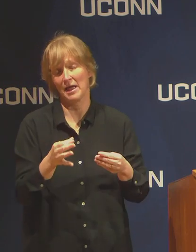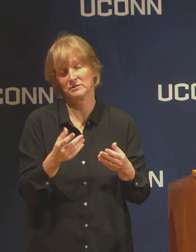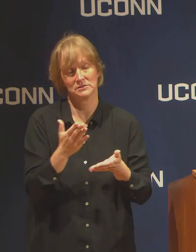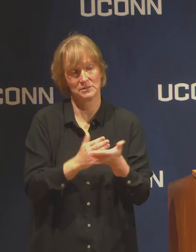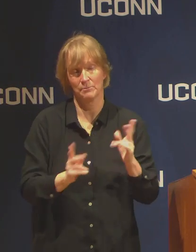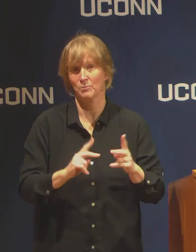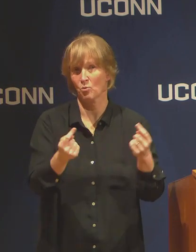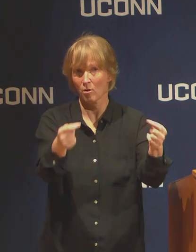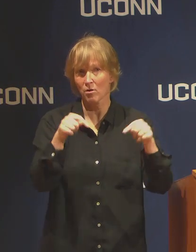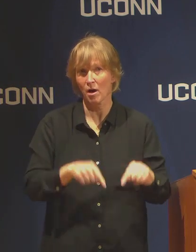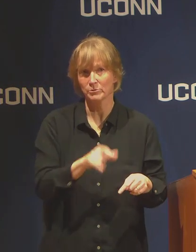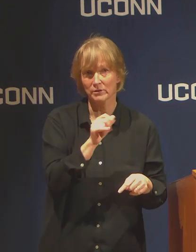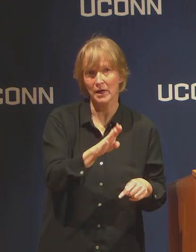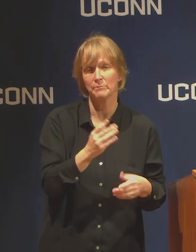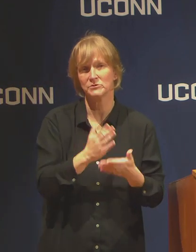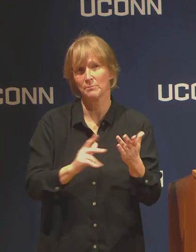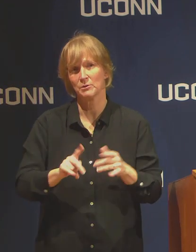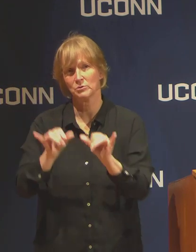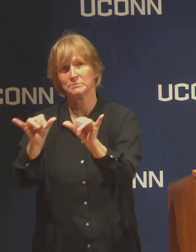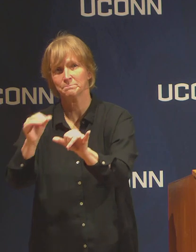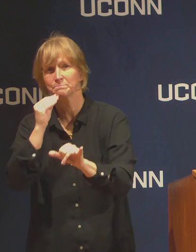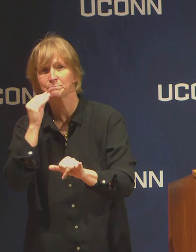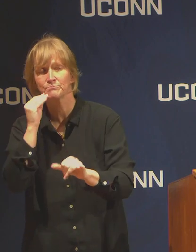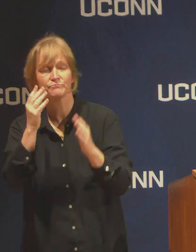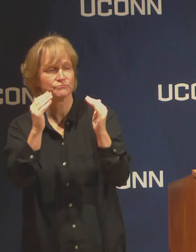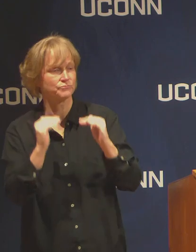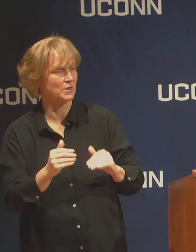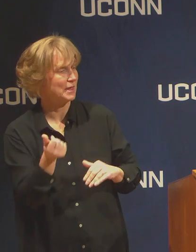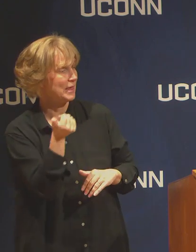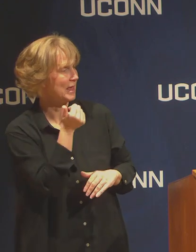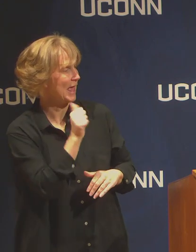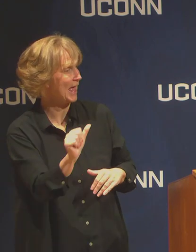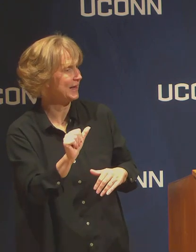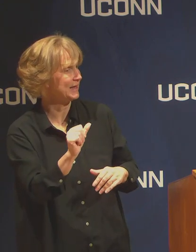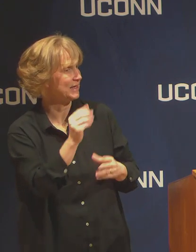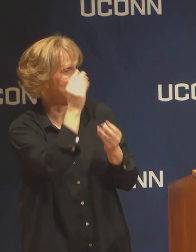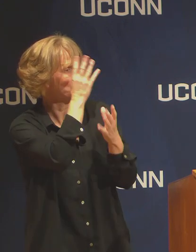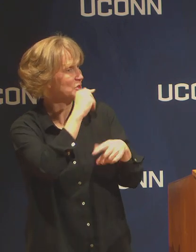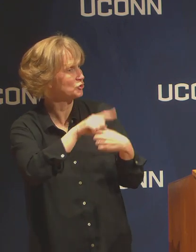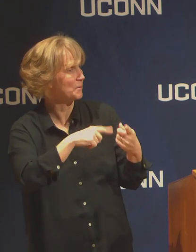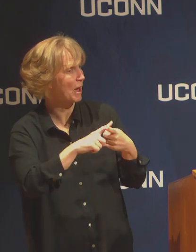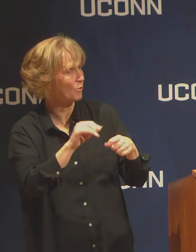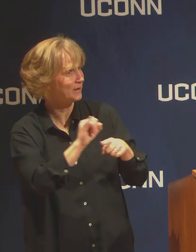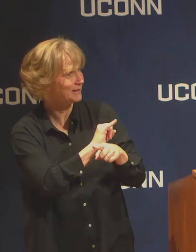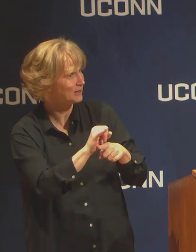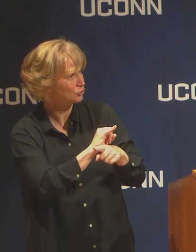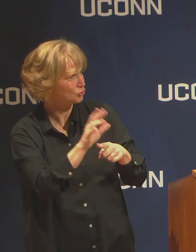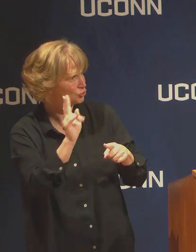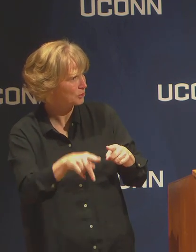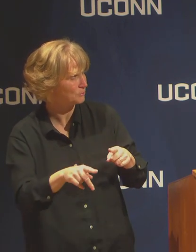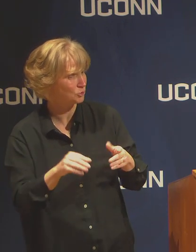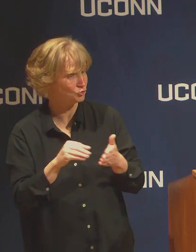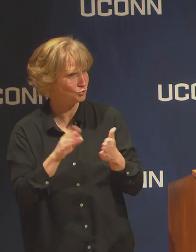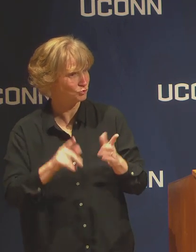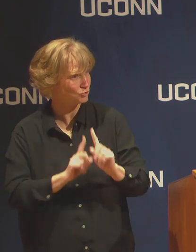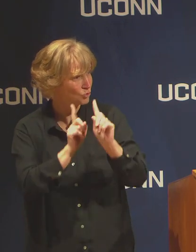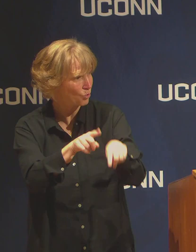Does the university have any update or guidance on internships and whether students should still be going to them?